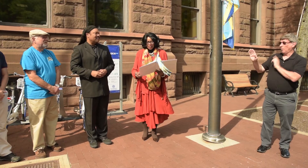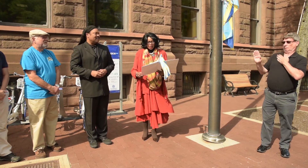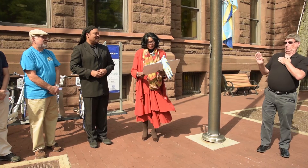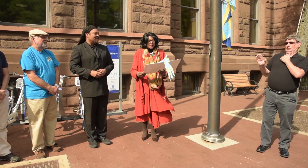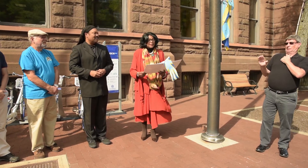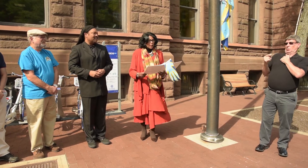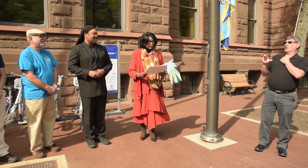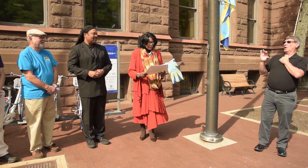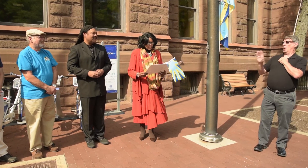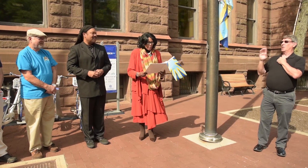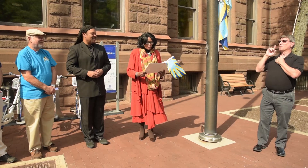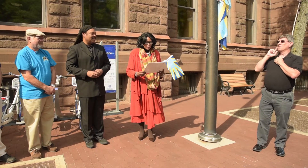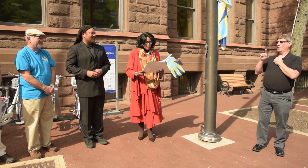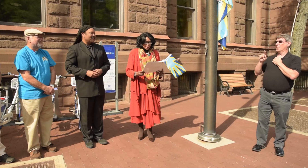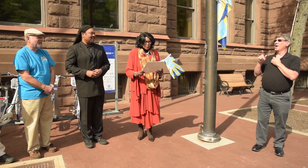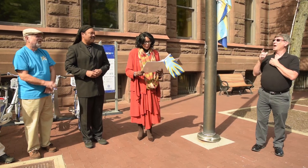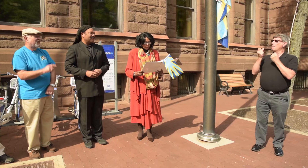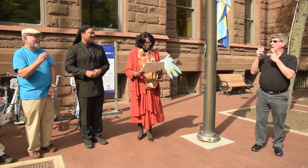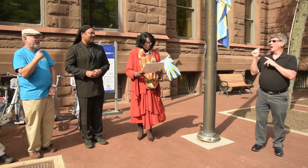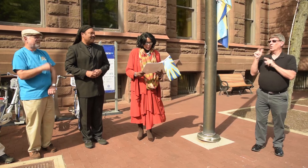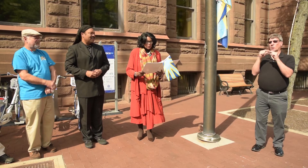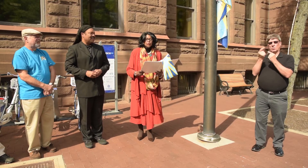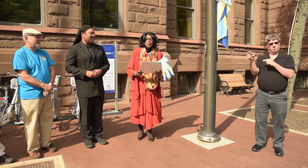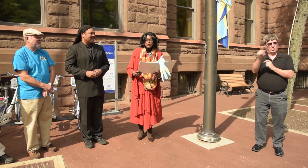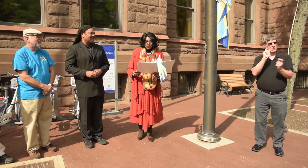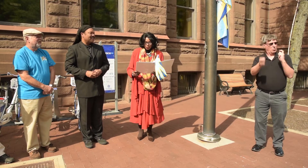for the deaf and for the many other groups have contributed to the